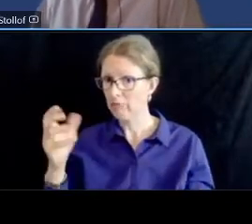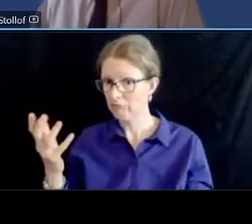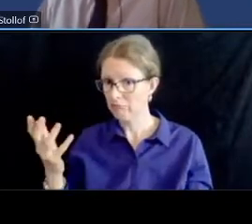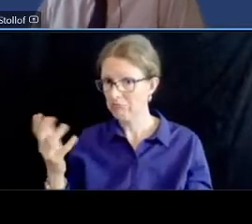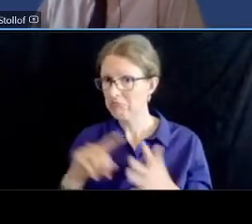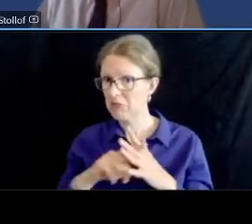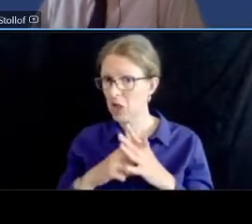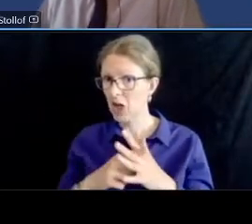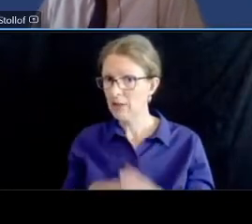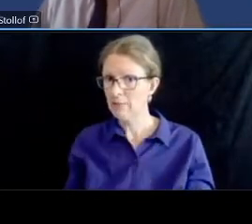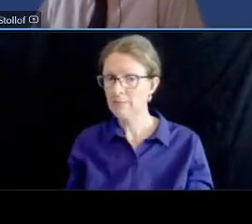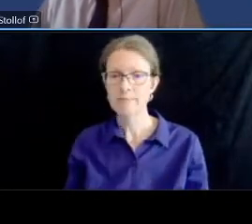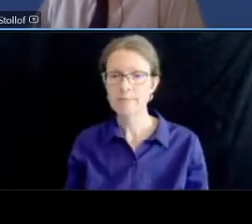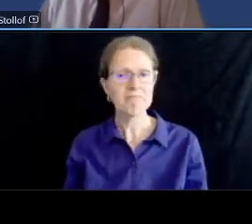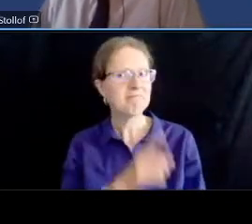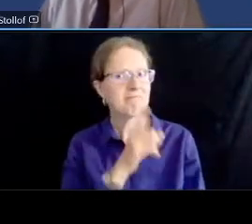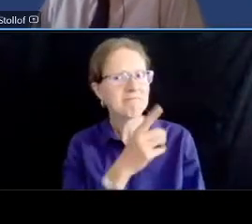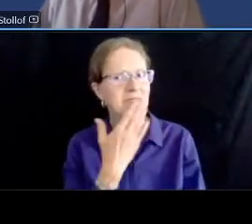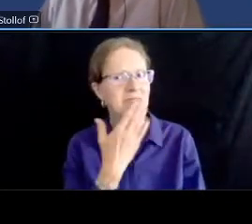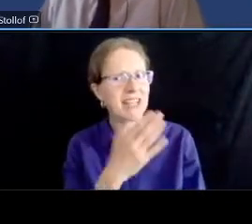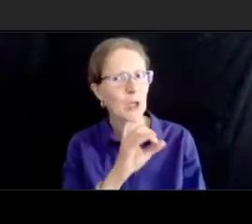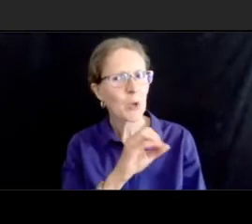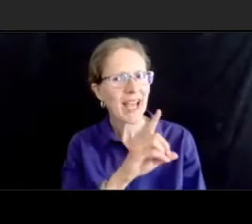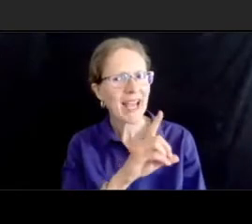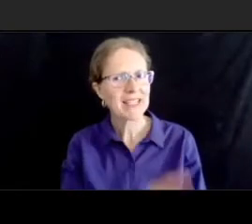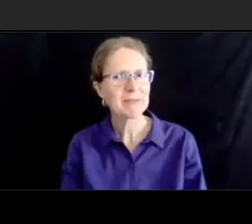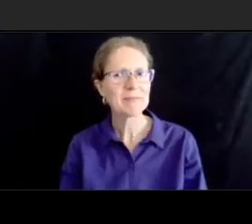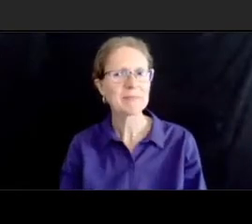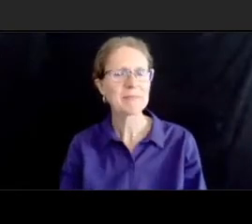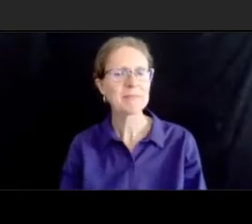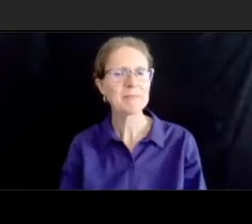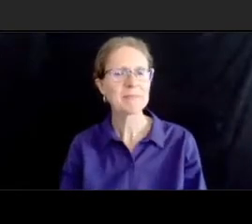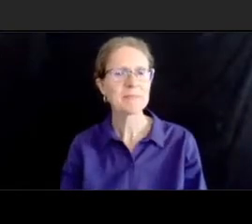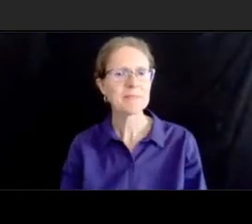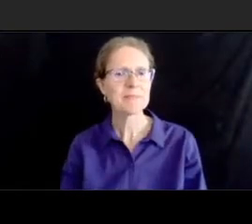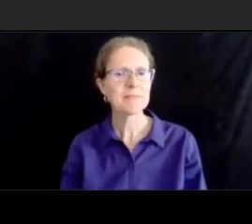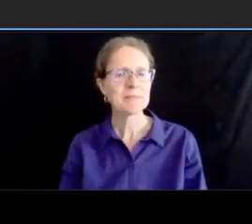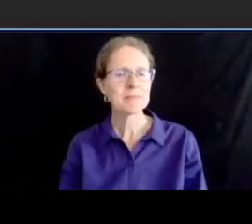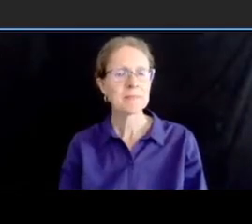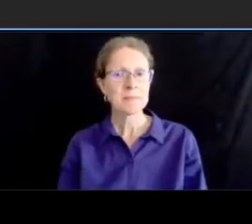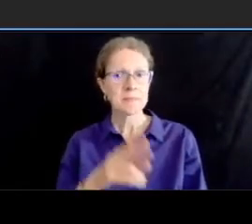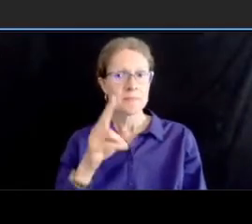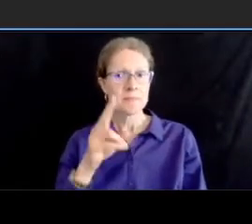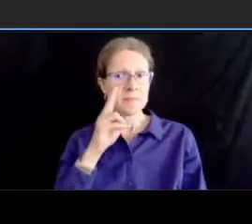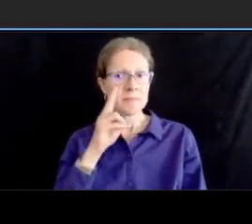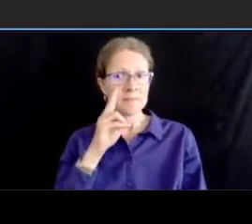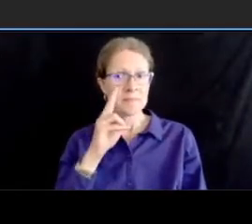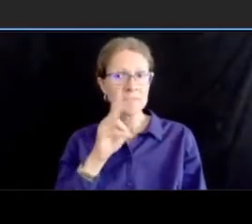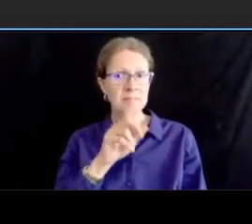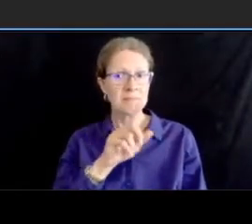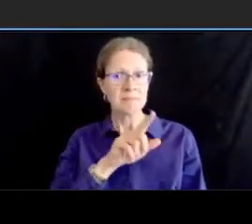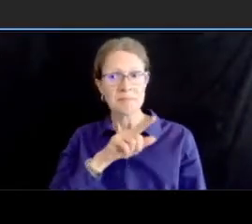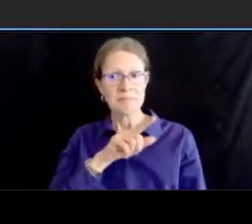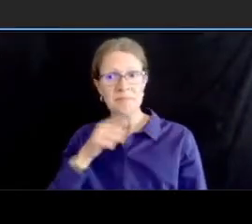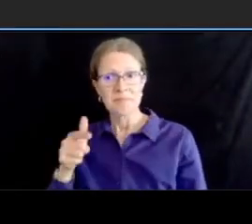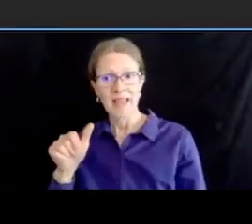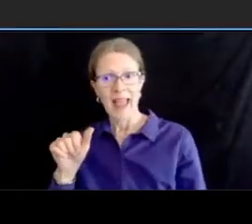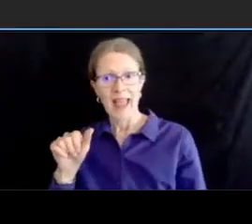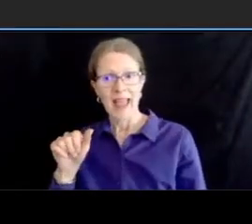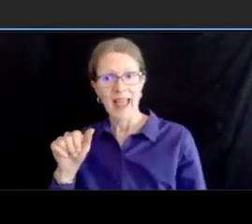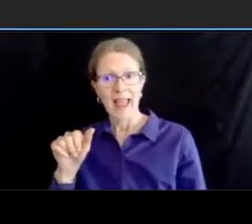sure thank you ed um let's see ian i'll turn it over to you to begin with any questions